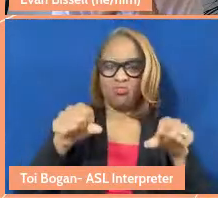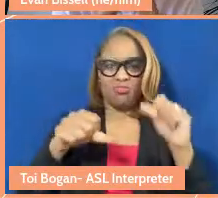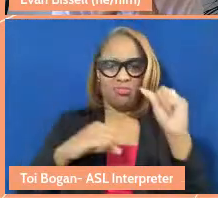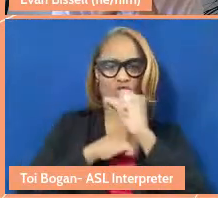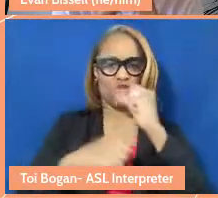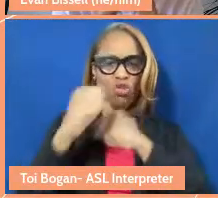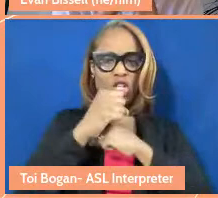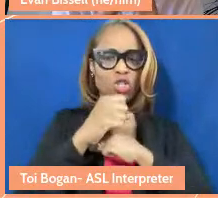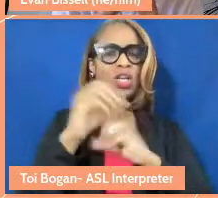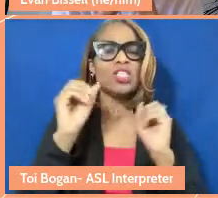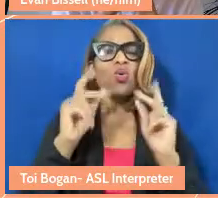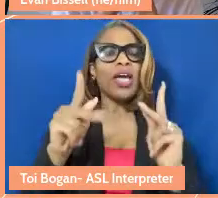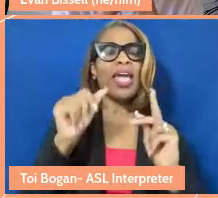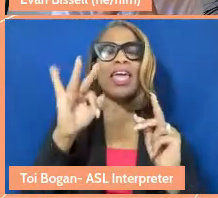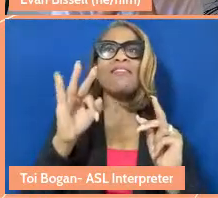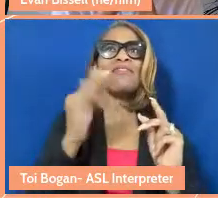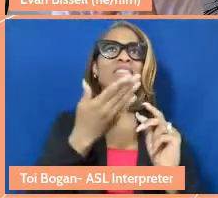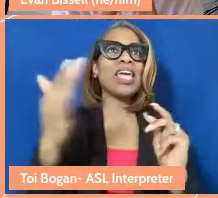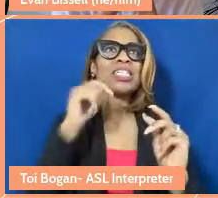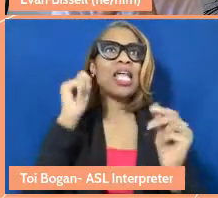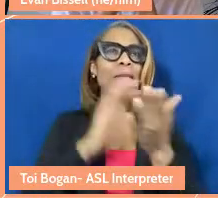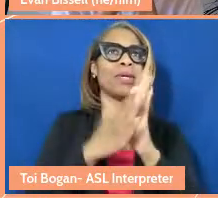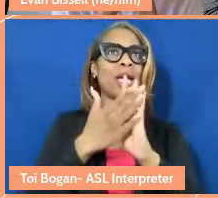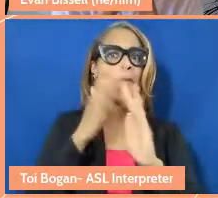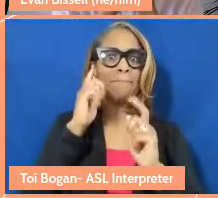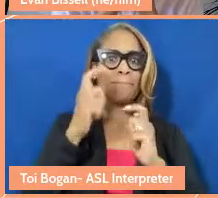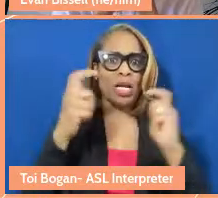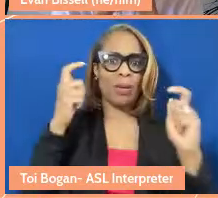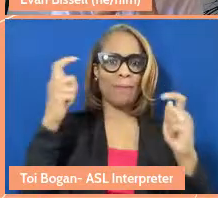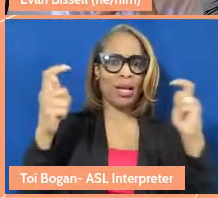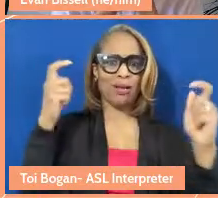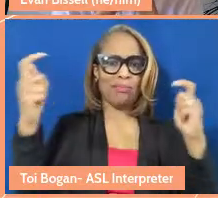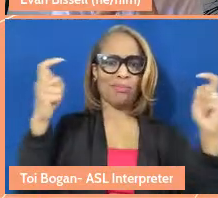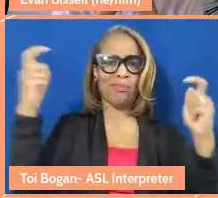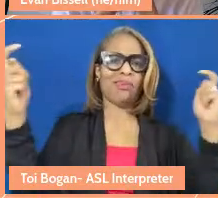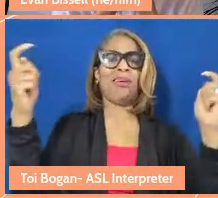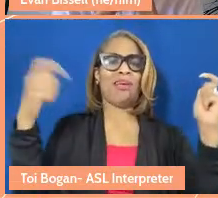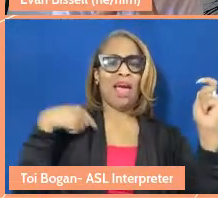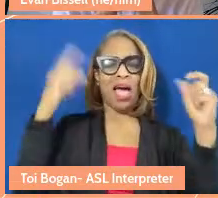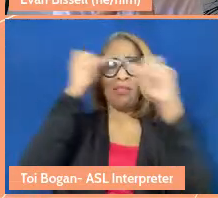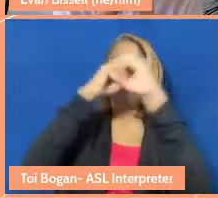big and big. And I think when I think about non-profits and charities, additional kind